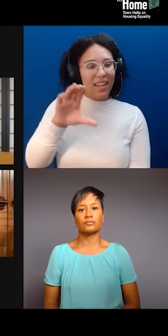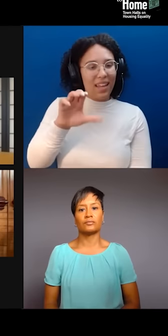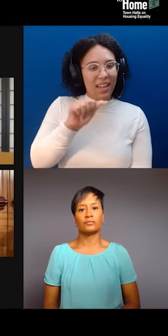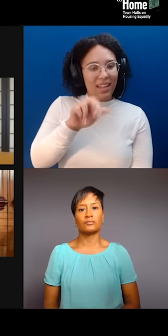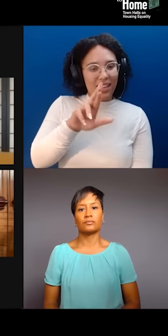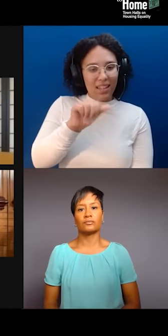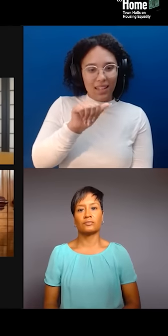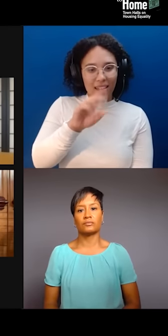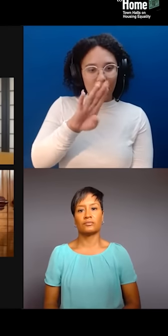so they moved.